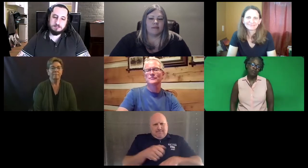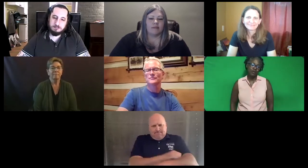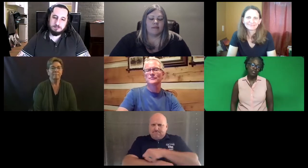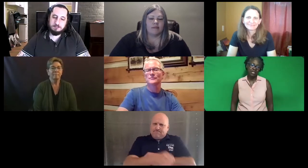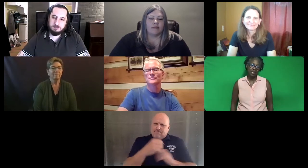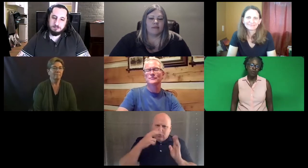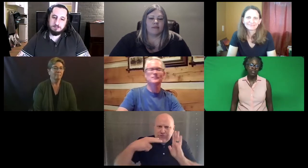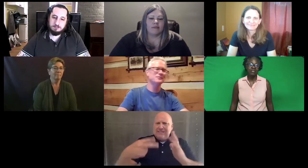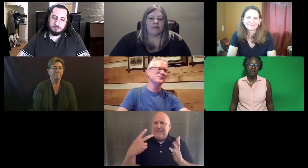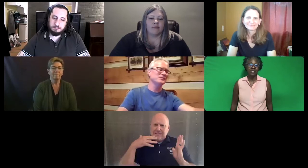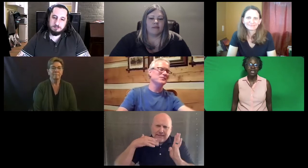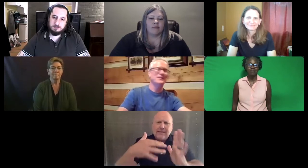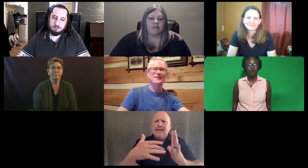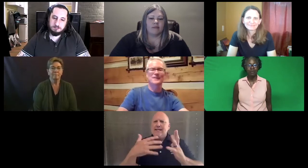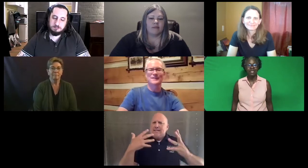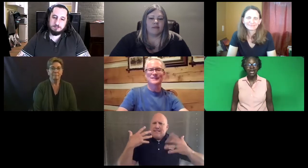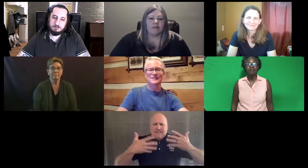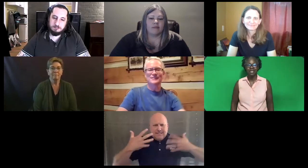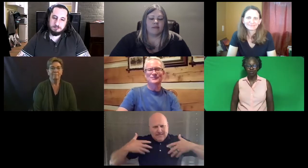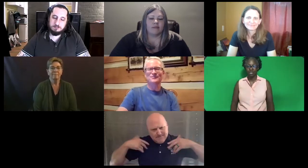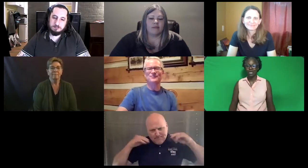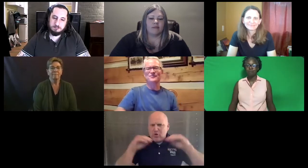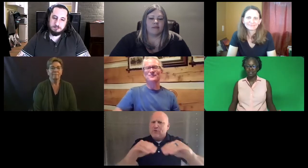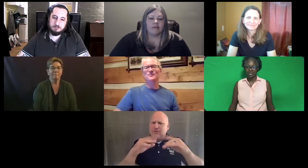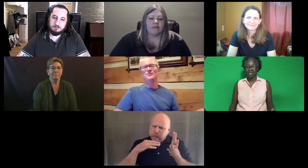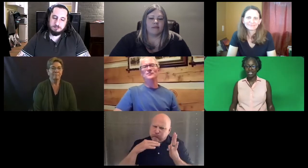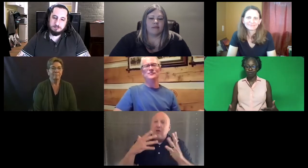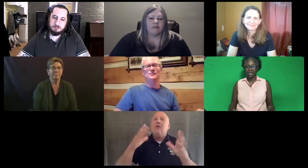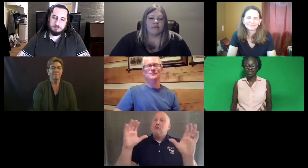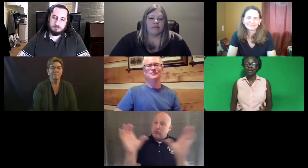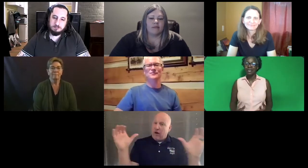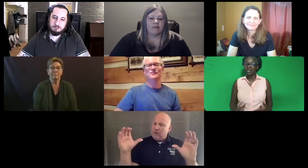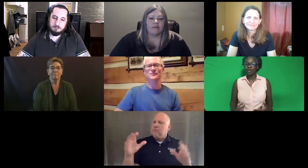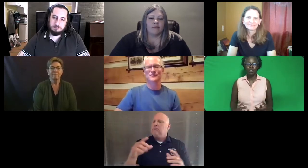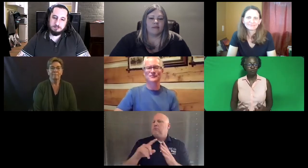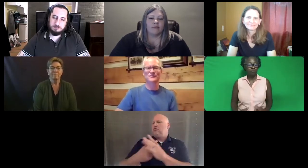And they thought, well, this is going to be worth my time to read up and study and put